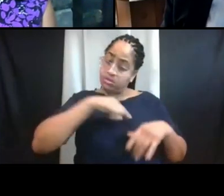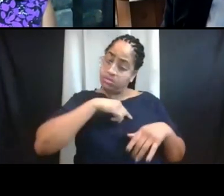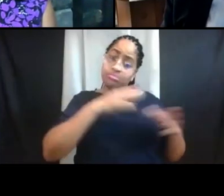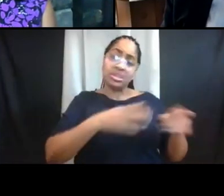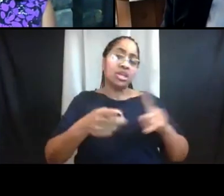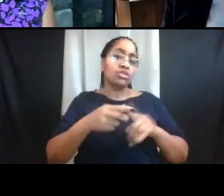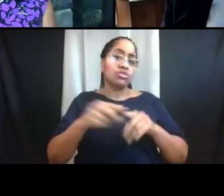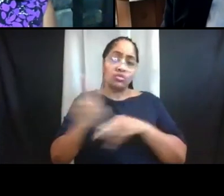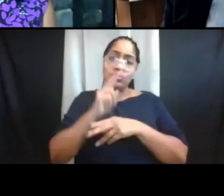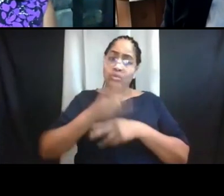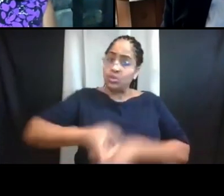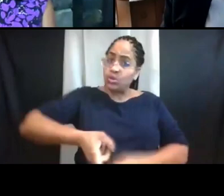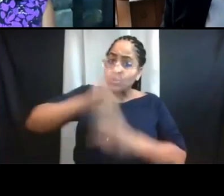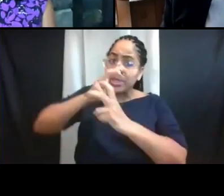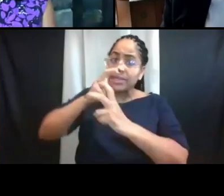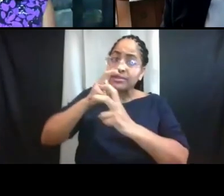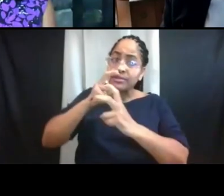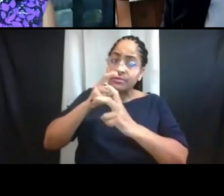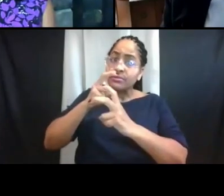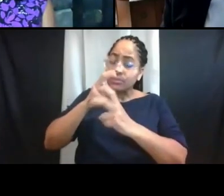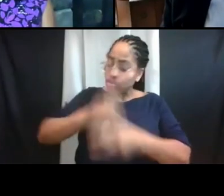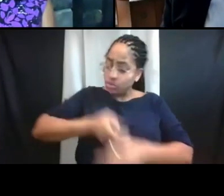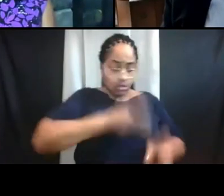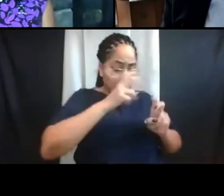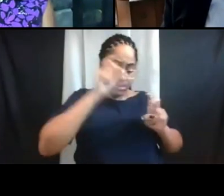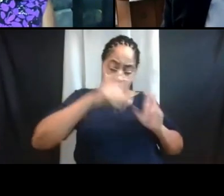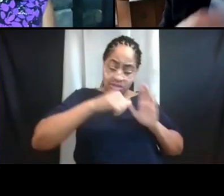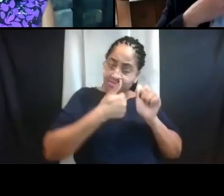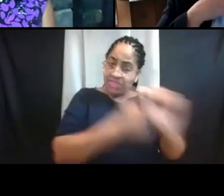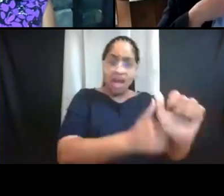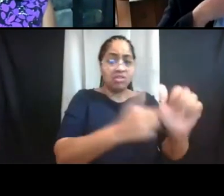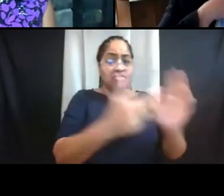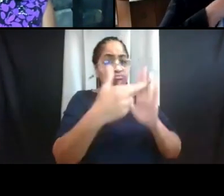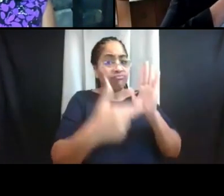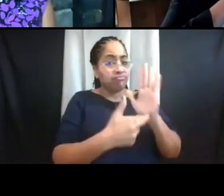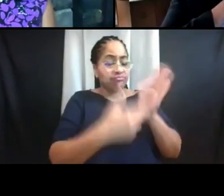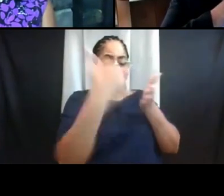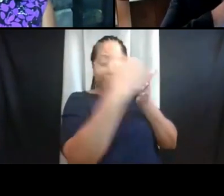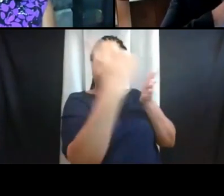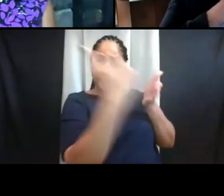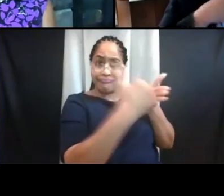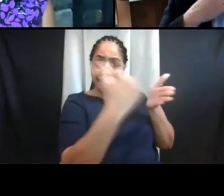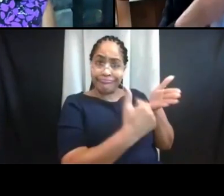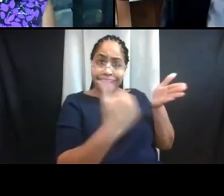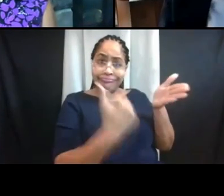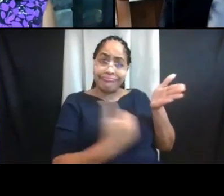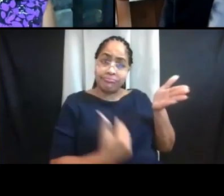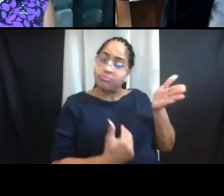of our policies related to safety and keeping the community well.